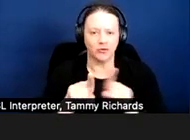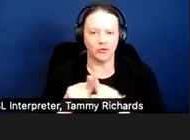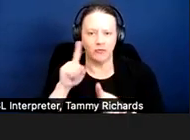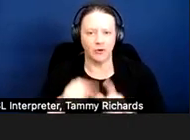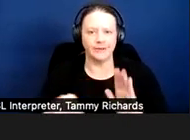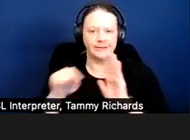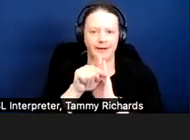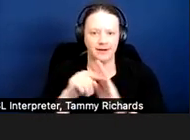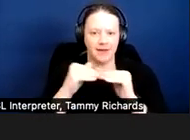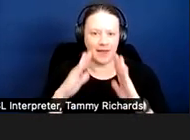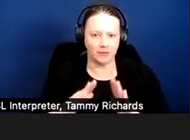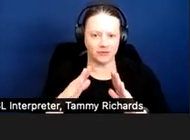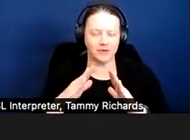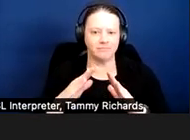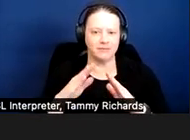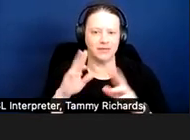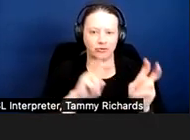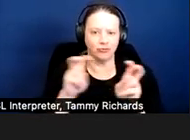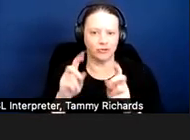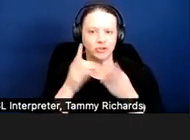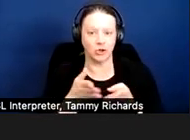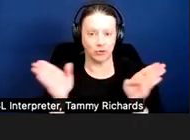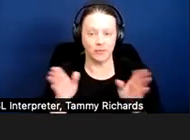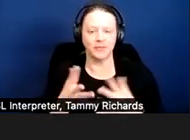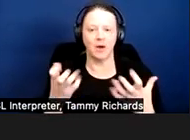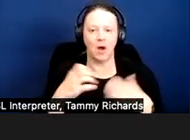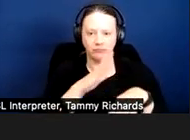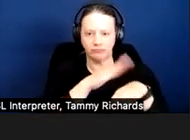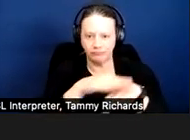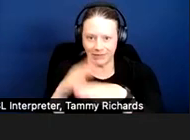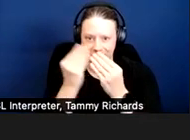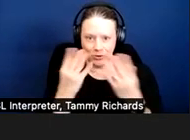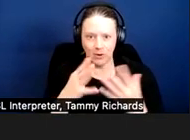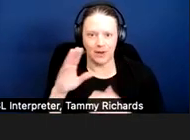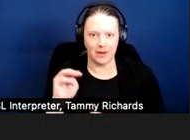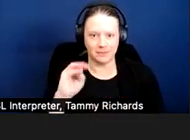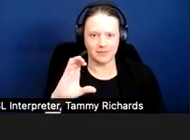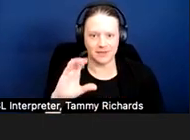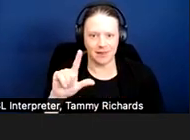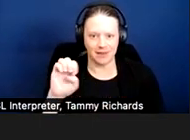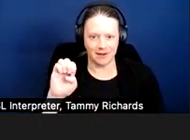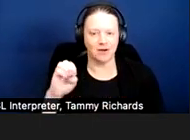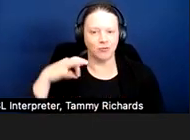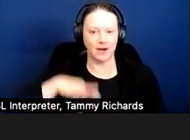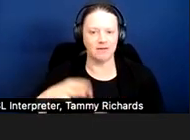I was asked to advise people that MCLE credit has been approved for this presentation, as